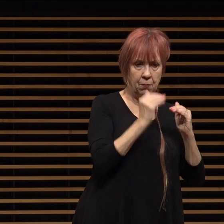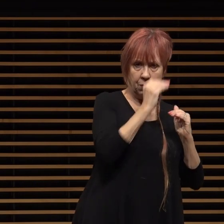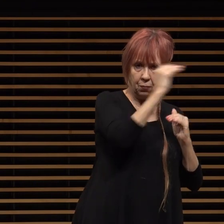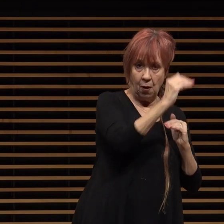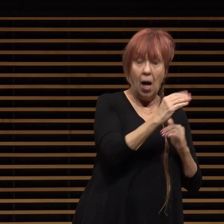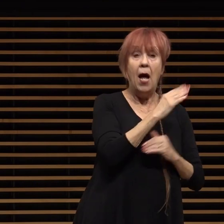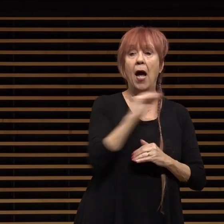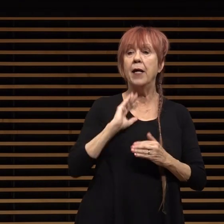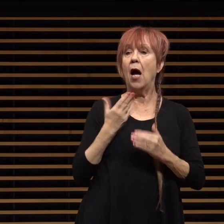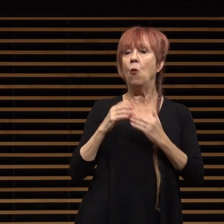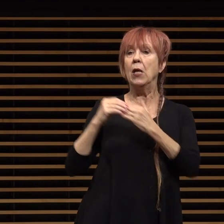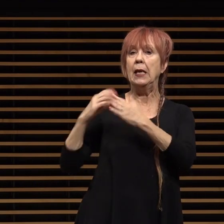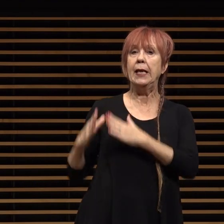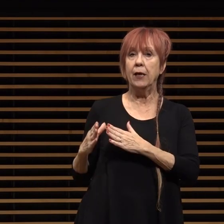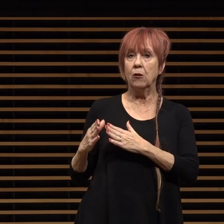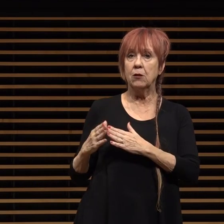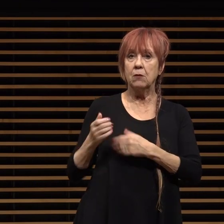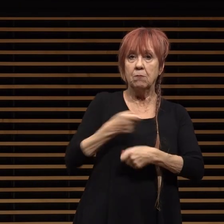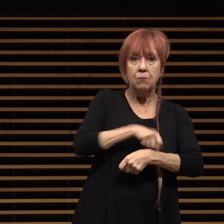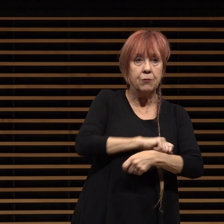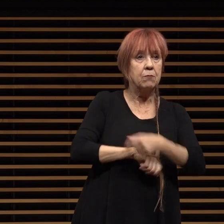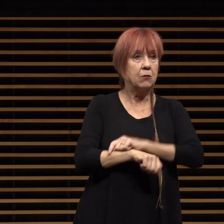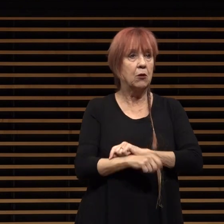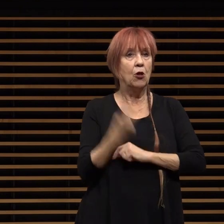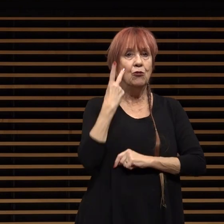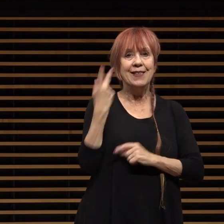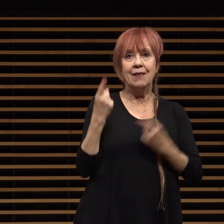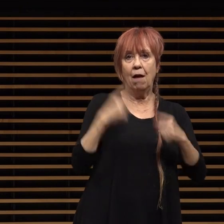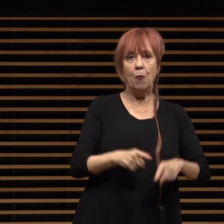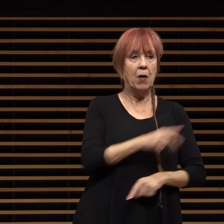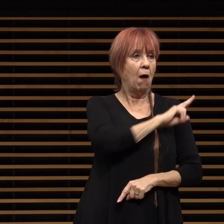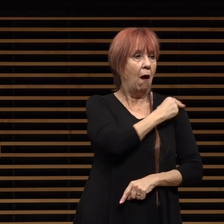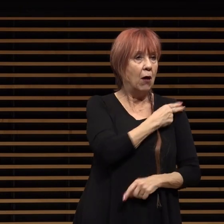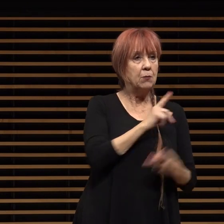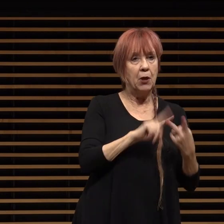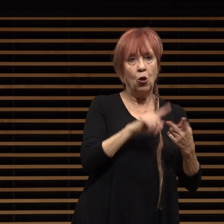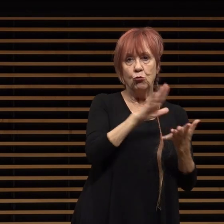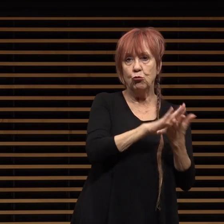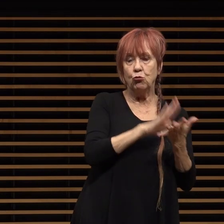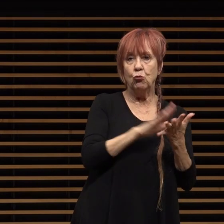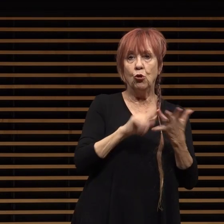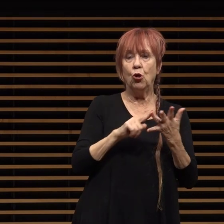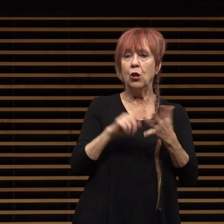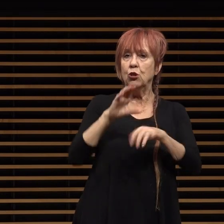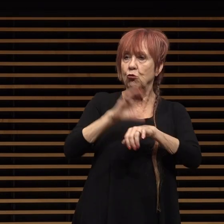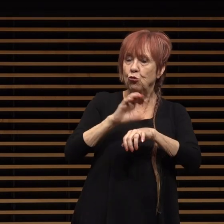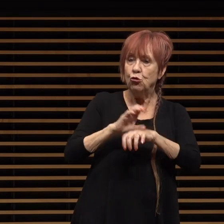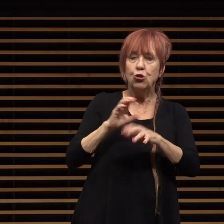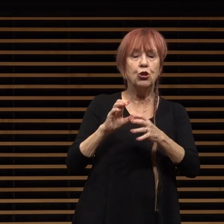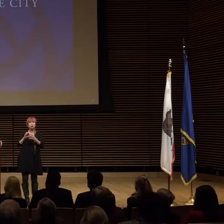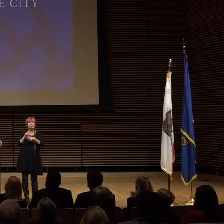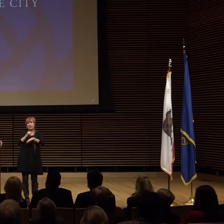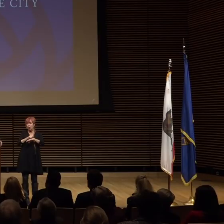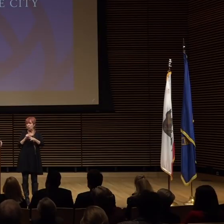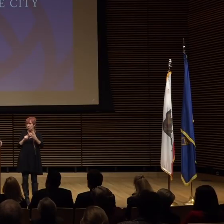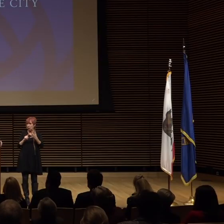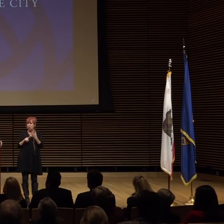you've seen this in hospitals schools places of worship